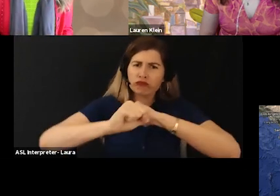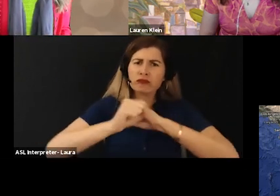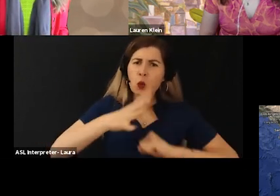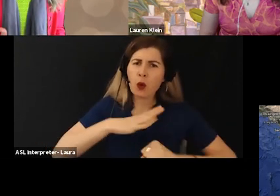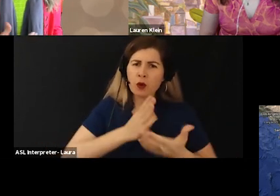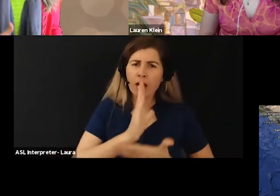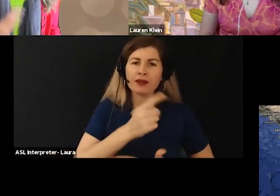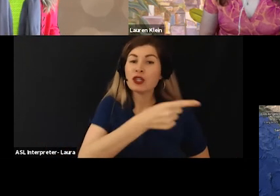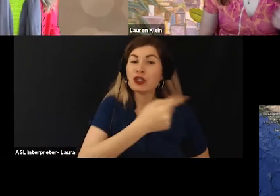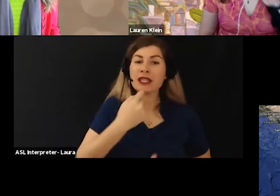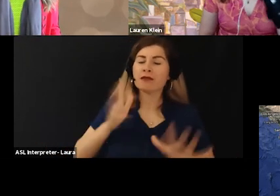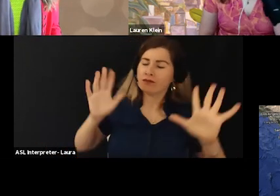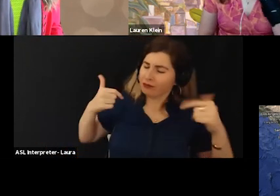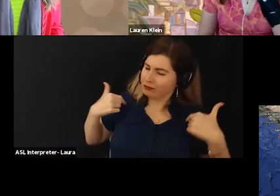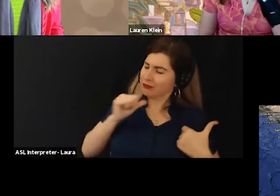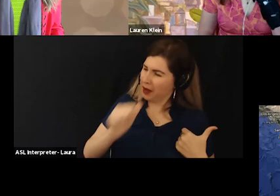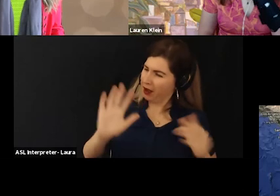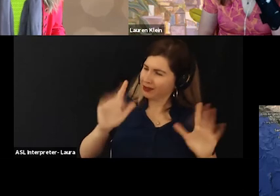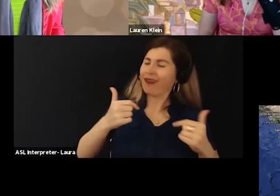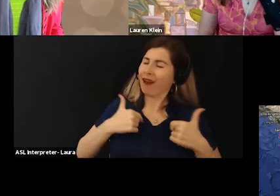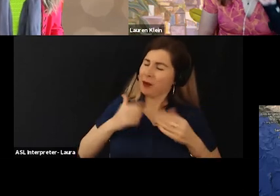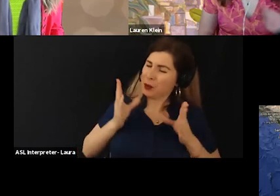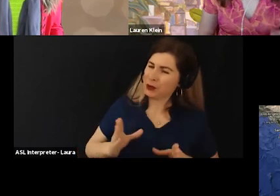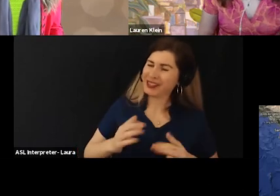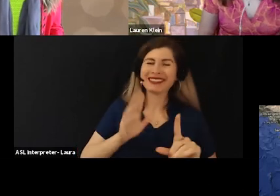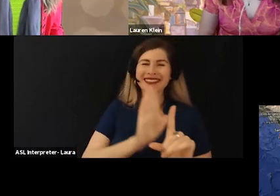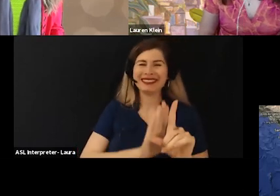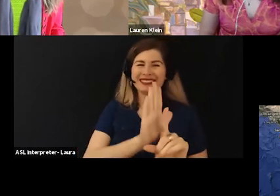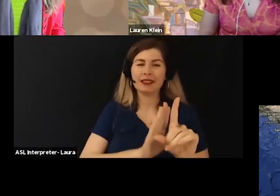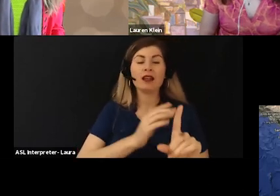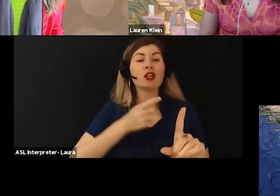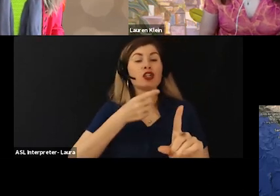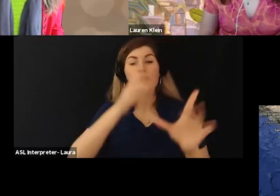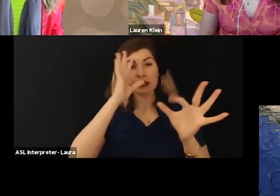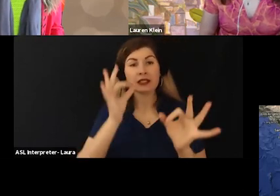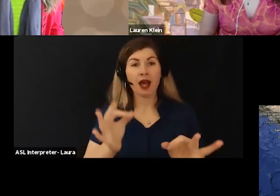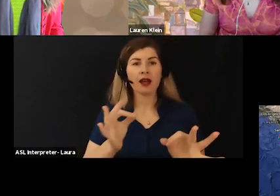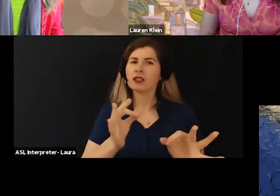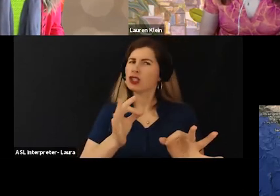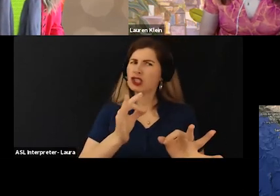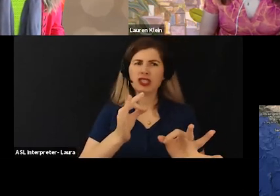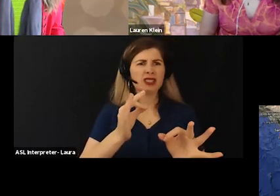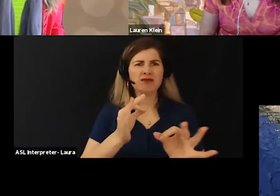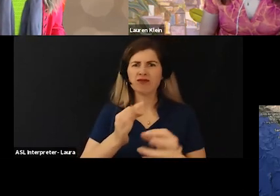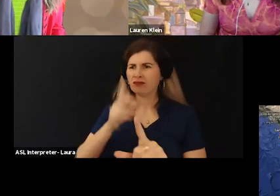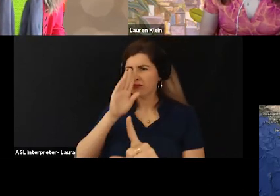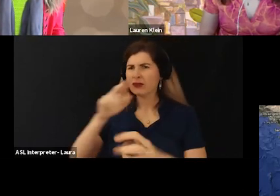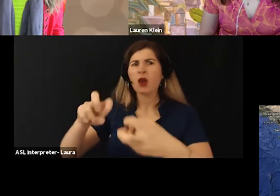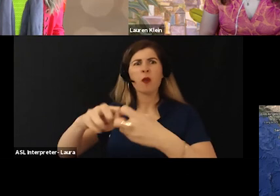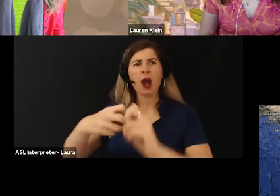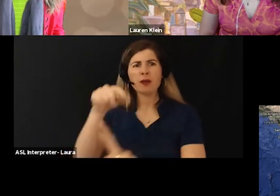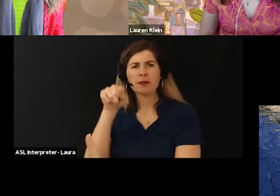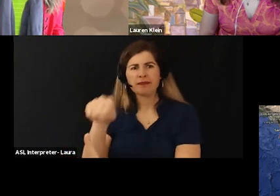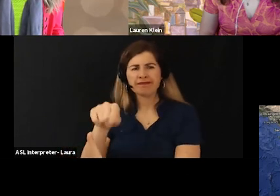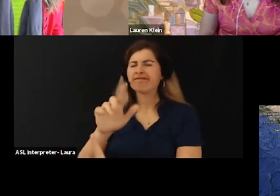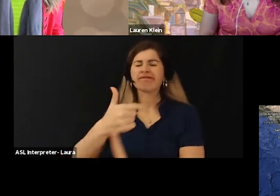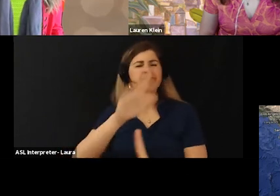She is a person who she has resolved to head straight towards the problem, and to collect the missing data herself.